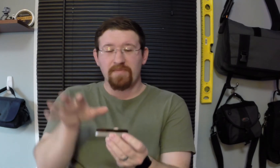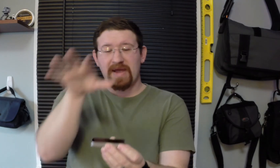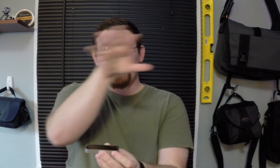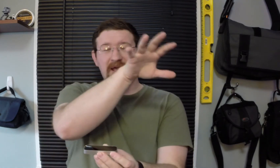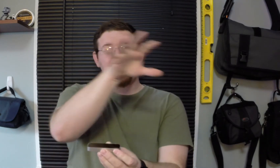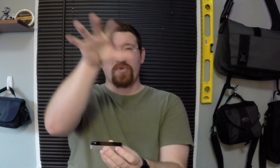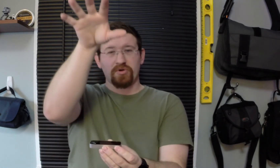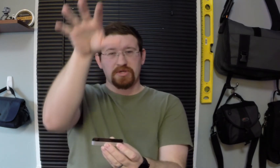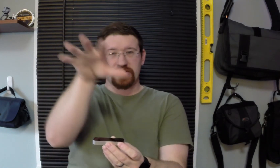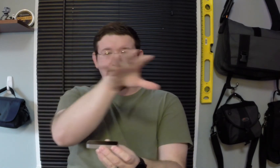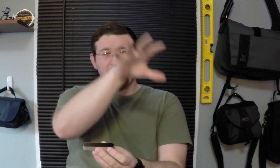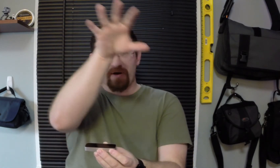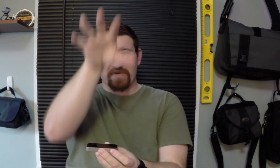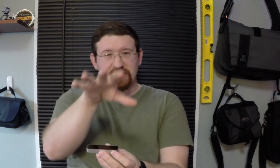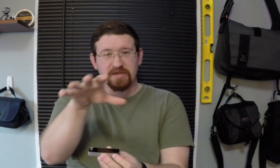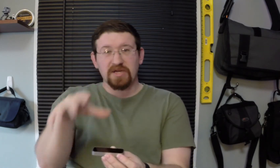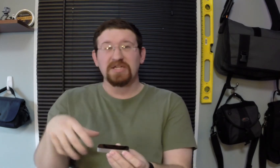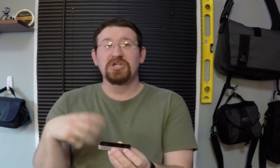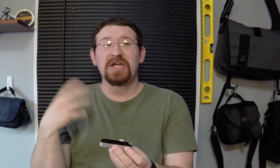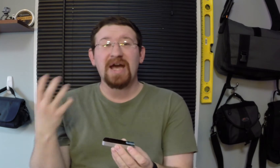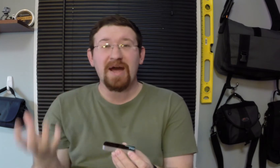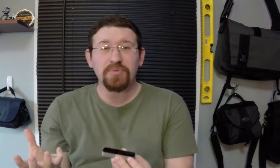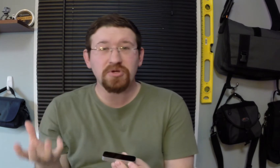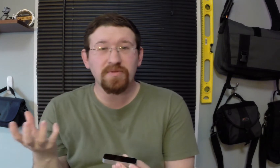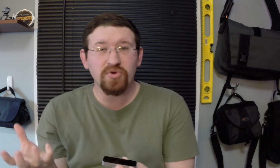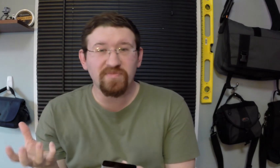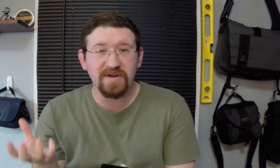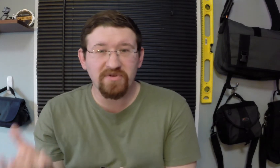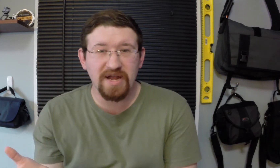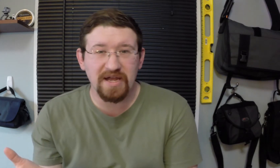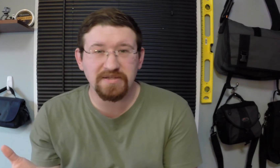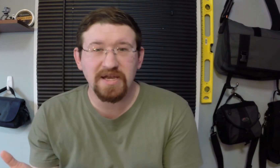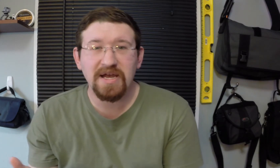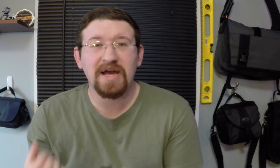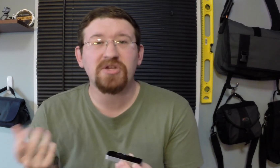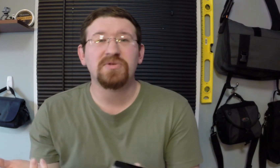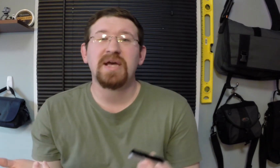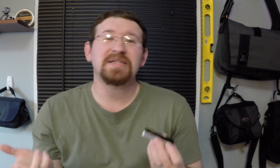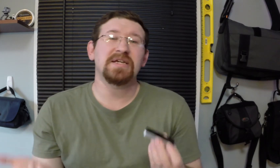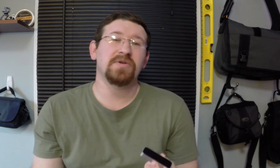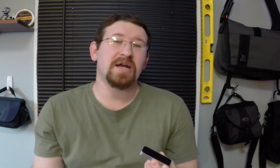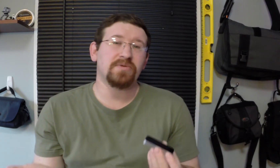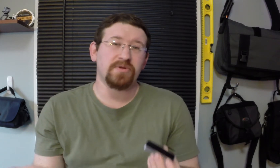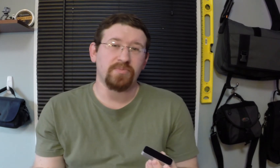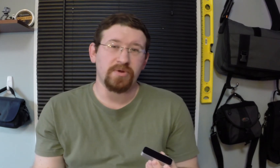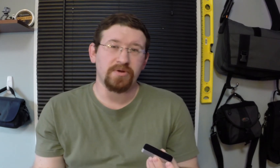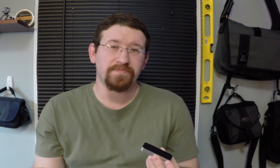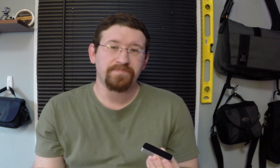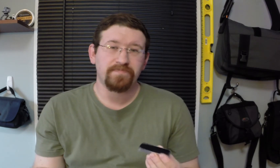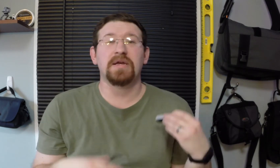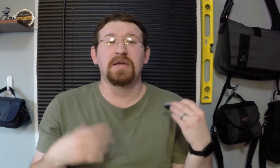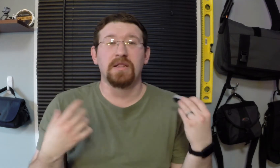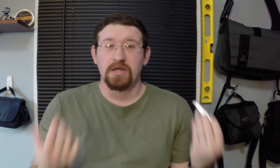and make hand motions above it to capture the movement of your hands and use that to interact with your computer.